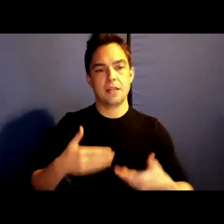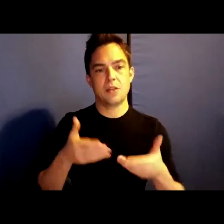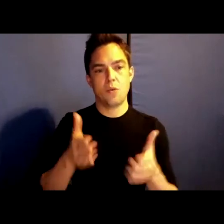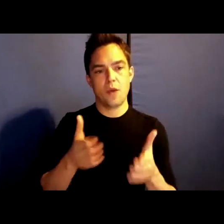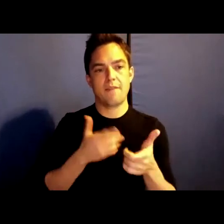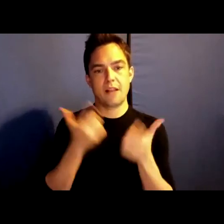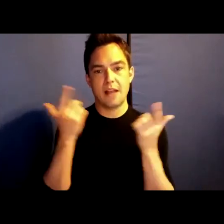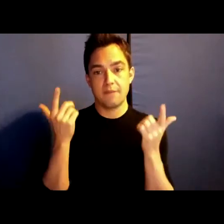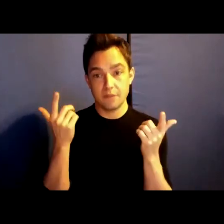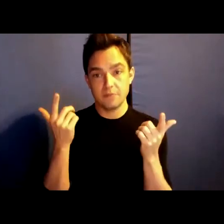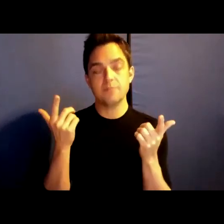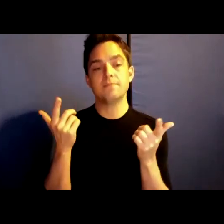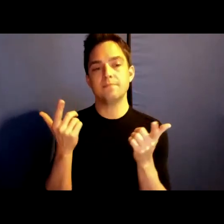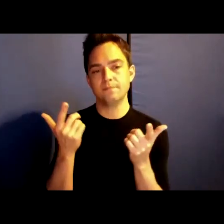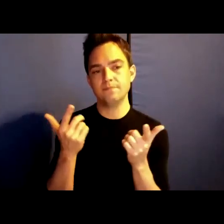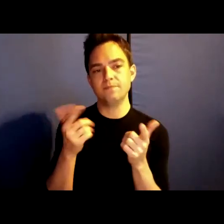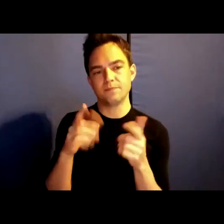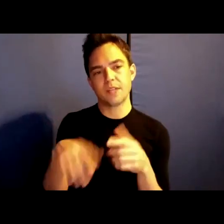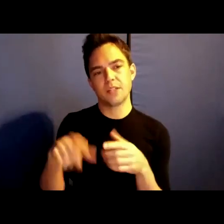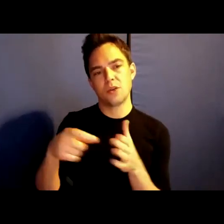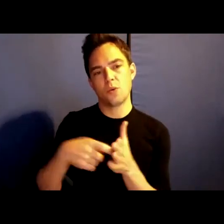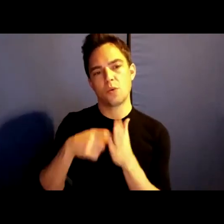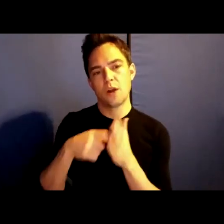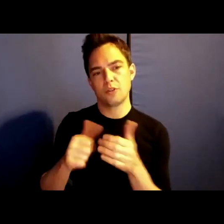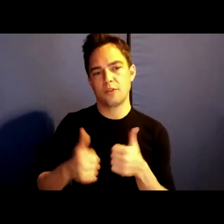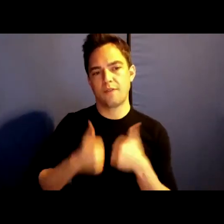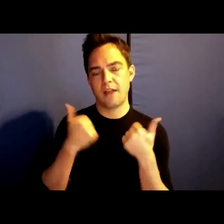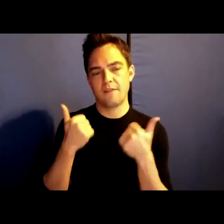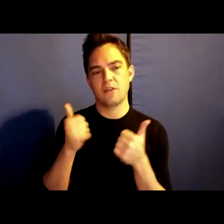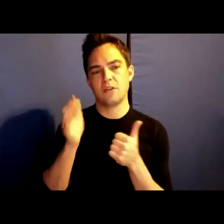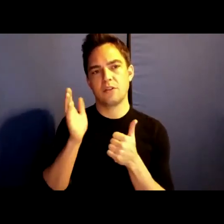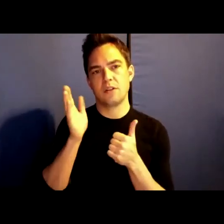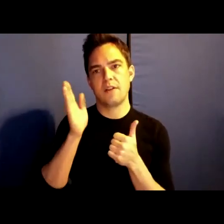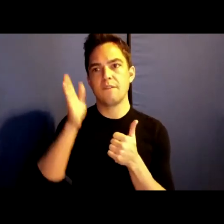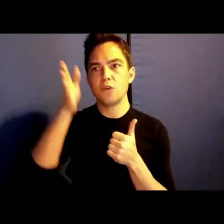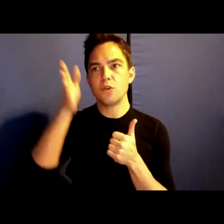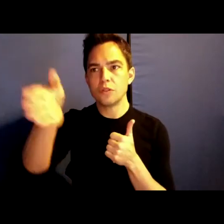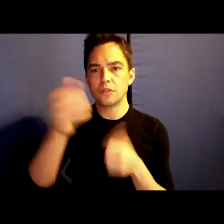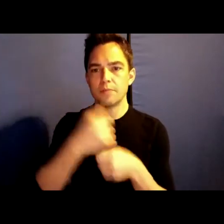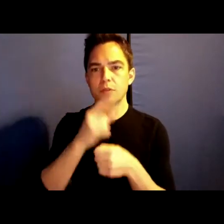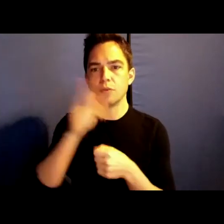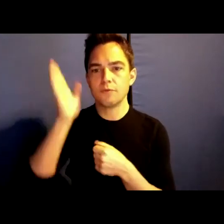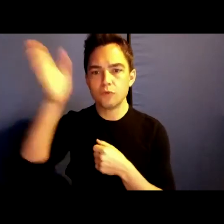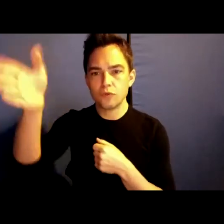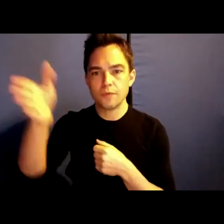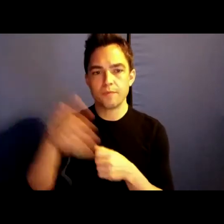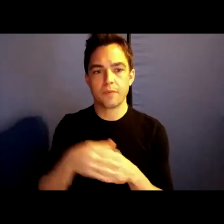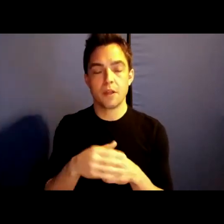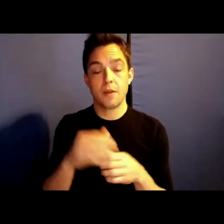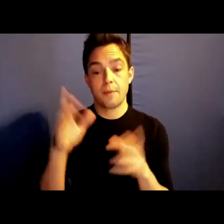a requisite to survival and futurity. Yet, I hope that with every thread of my being,